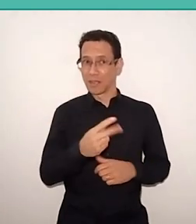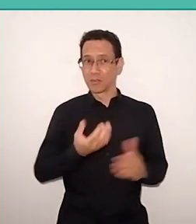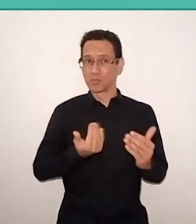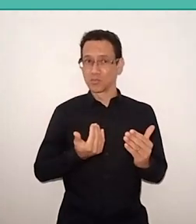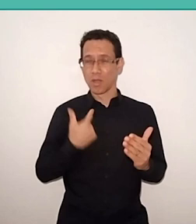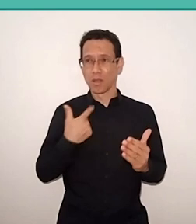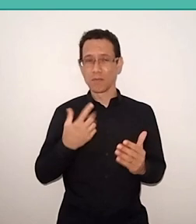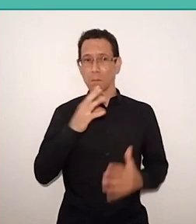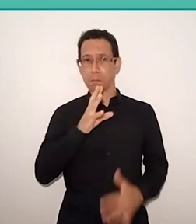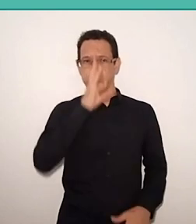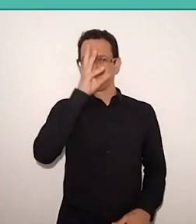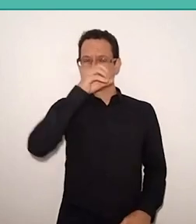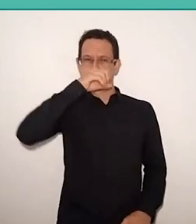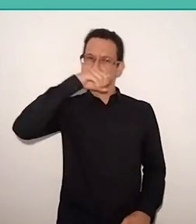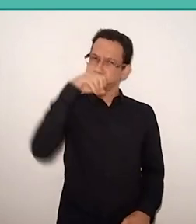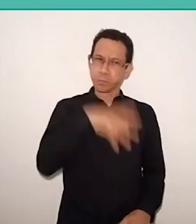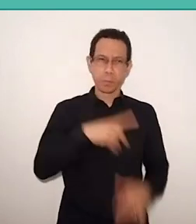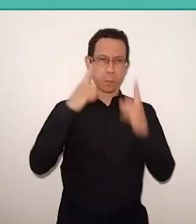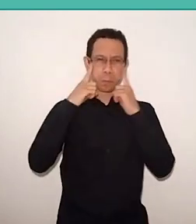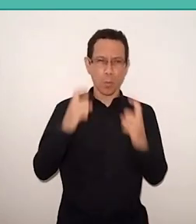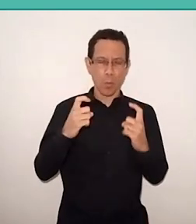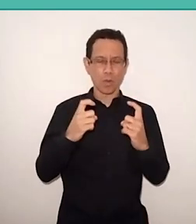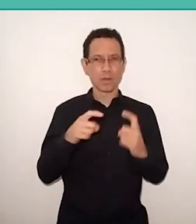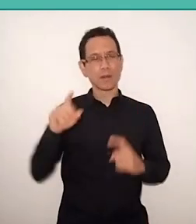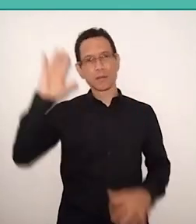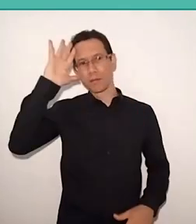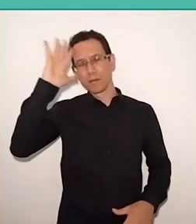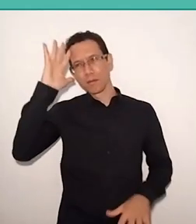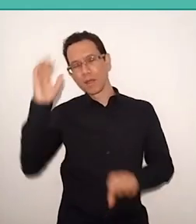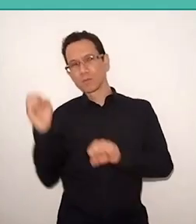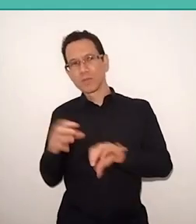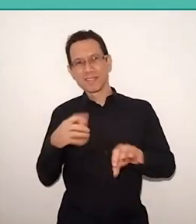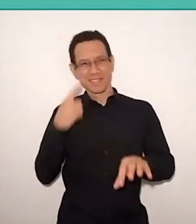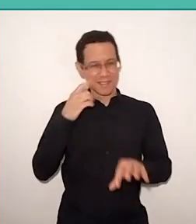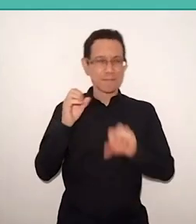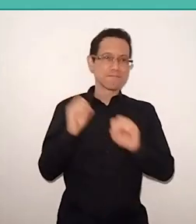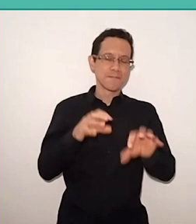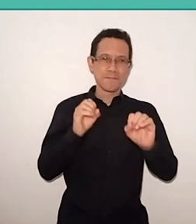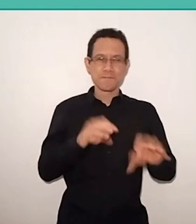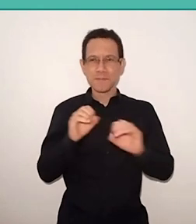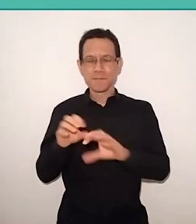who gave education for these boys? Where did they go? What were the values transmitted